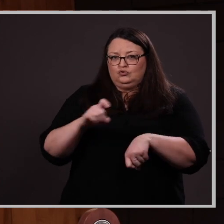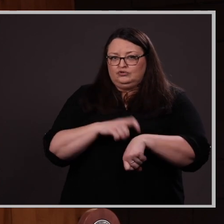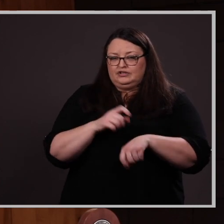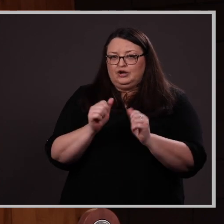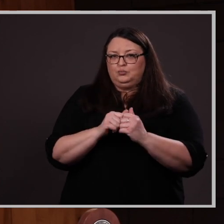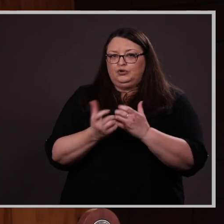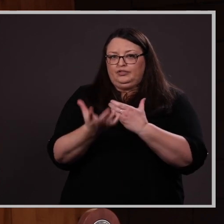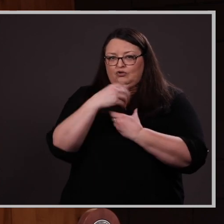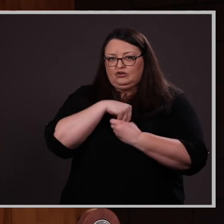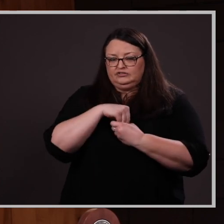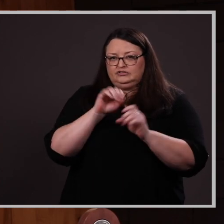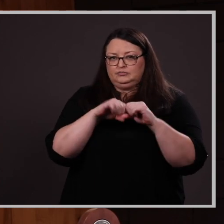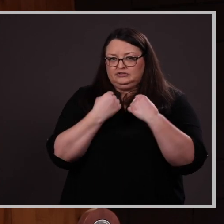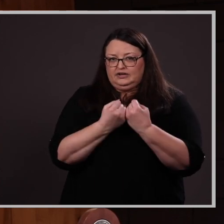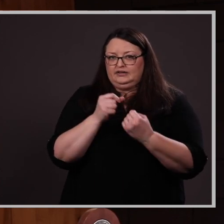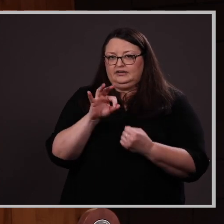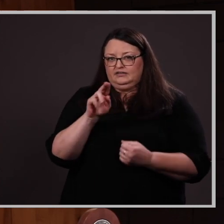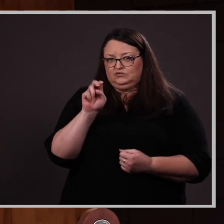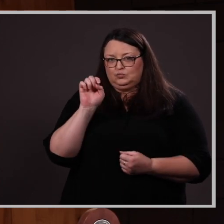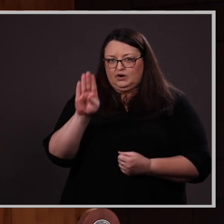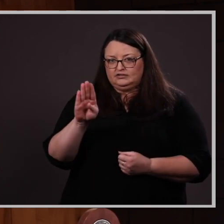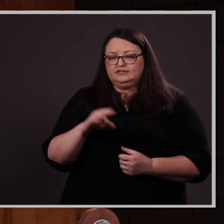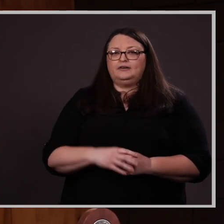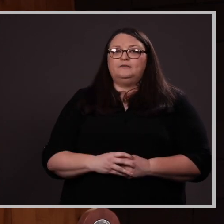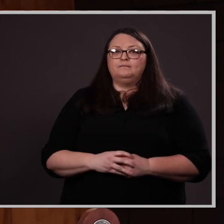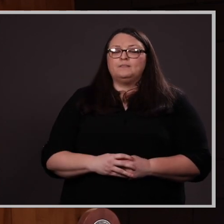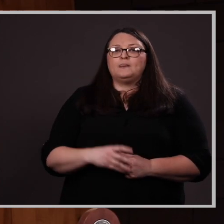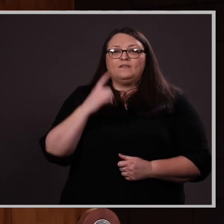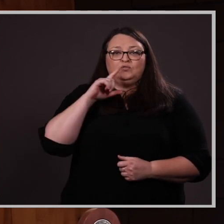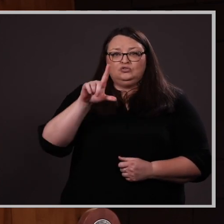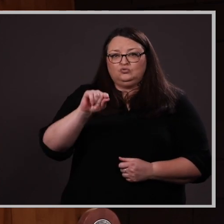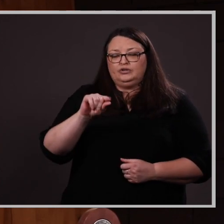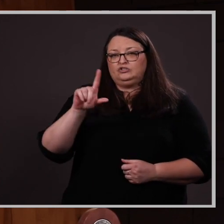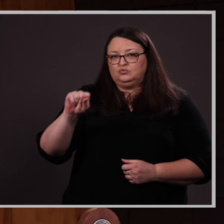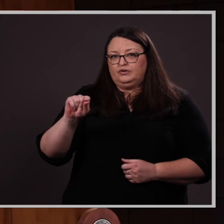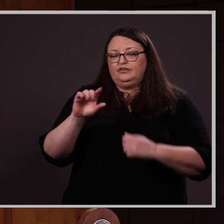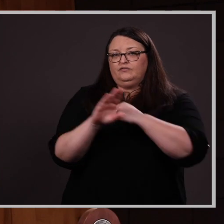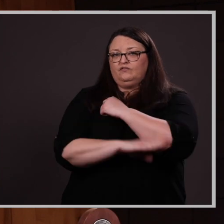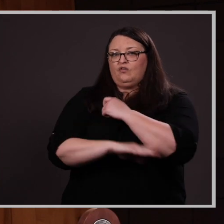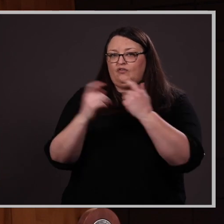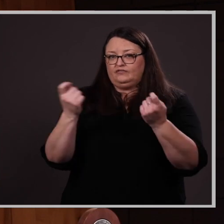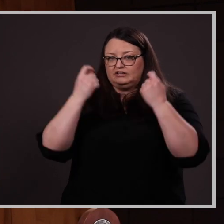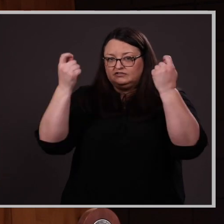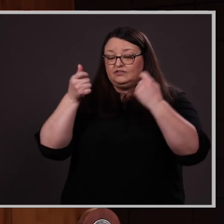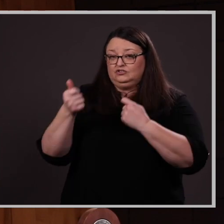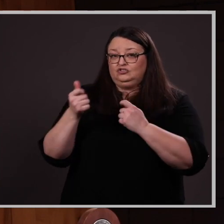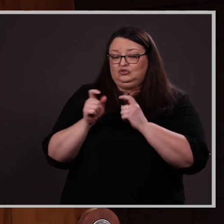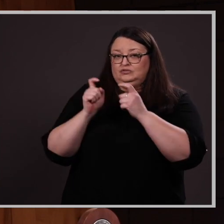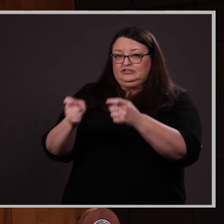with the Autism Society of Nebraska, and for the 2020 Fall Festival she was given the title